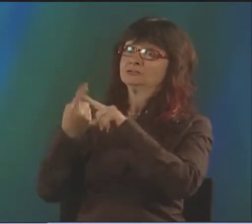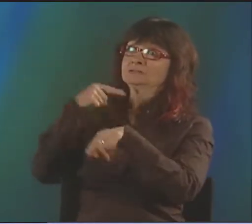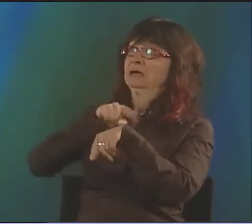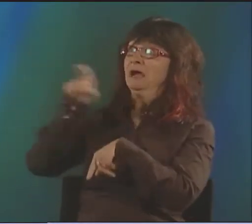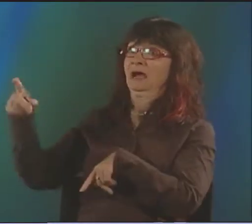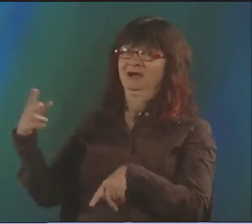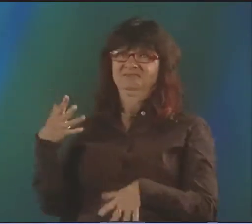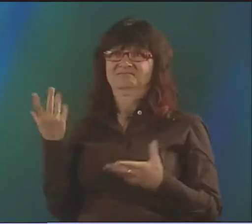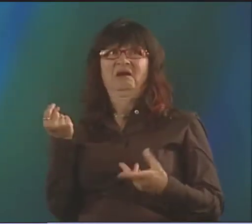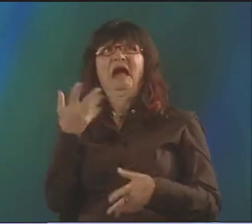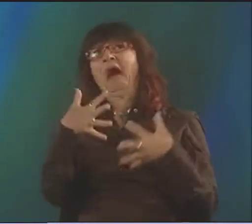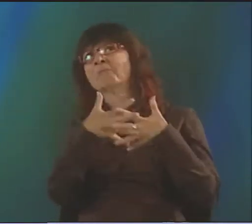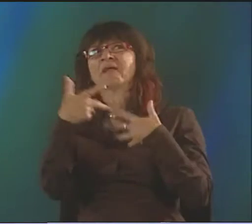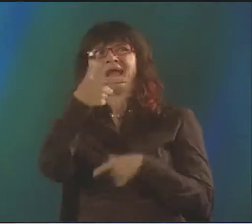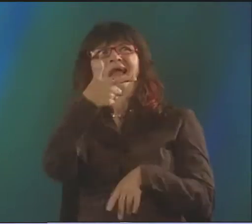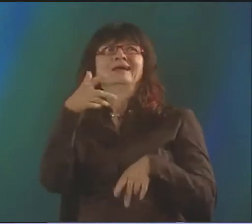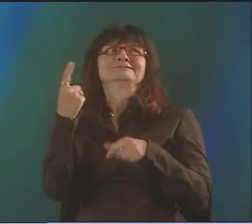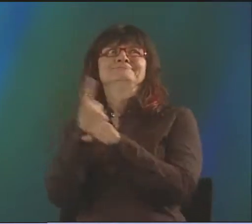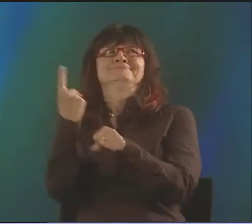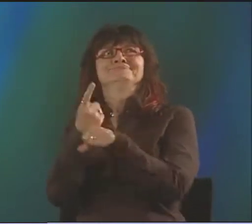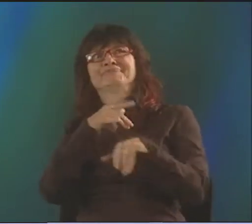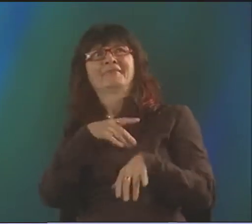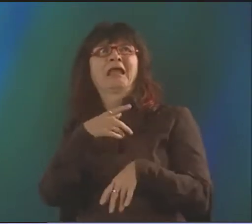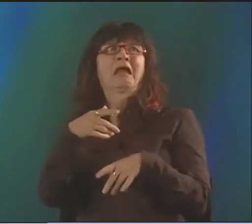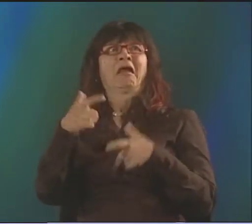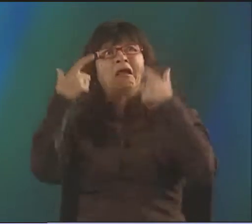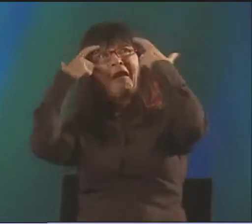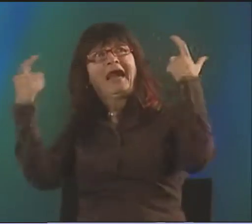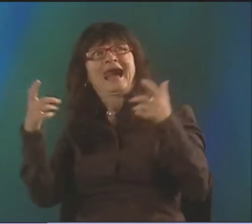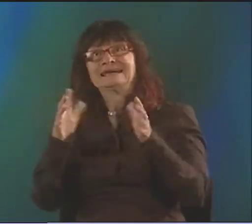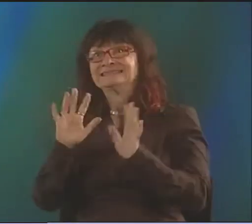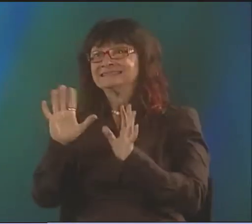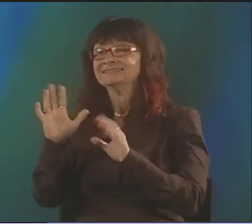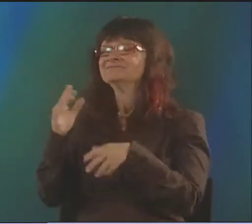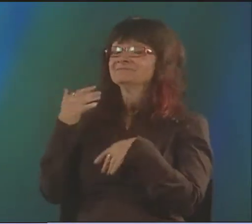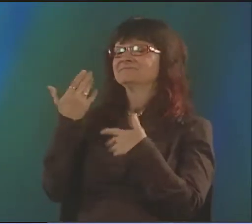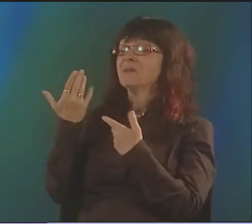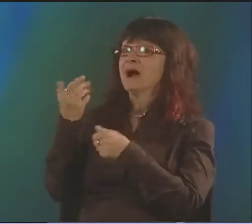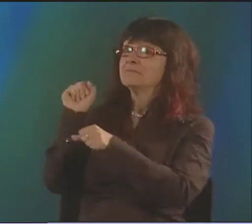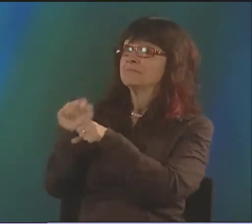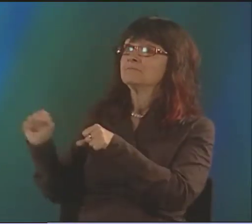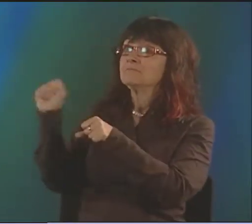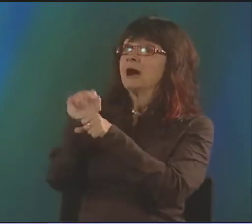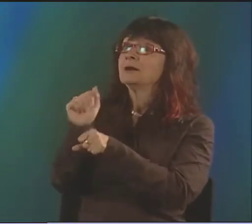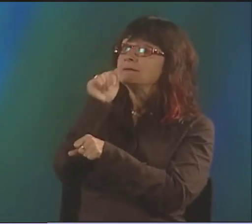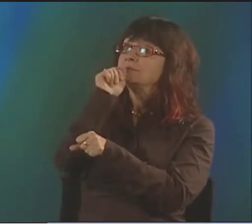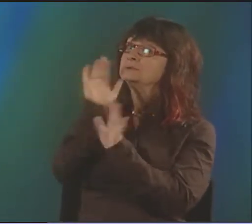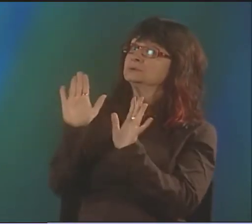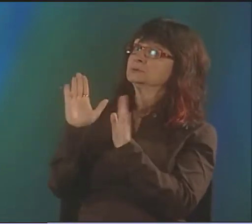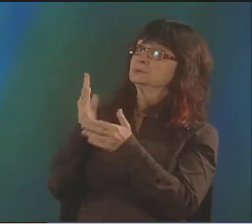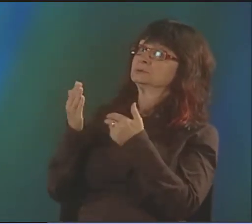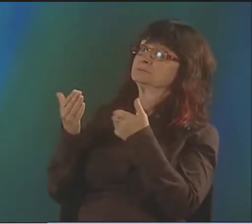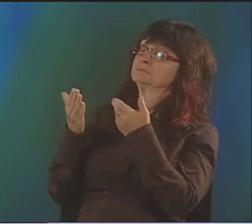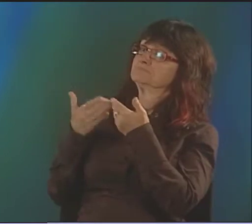IT WASN'T EASY. WHEN I FIRST GOT THERE, "OH, WHO'S THIS AMERICAN? WHAT ARE YOU ALL ABOUT? ONE OF THOSE EGOTISTICAL AMERICANS AGAIN."